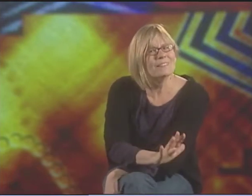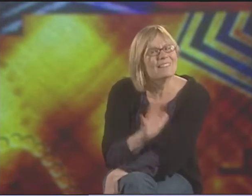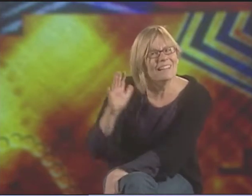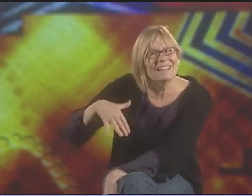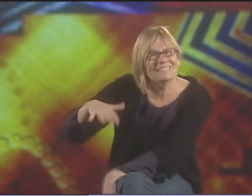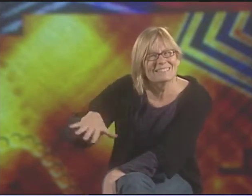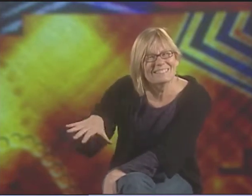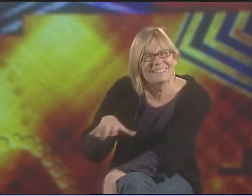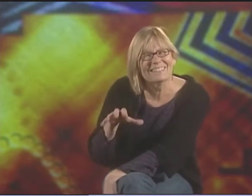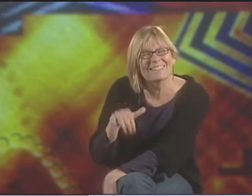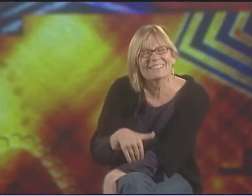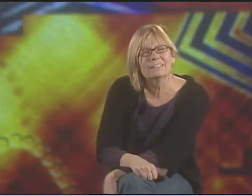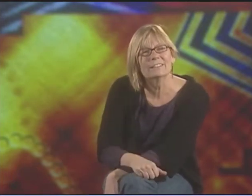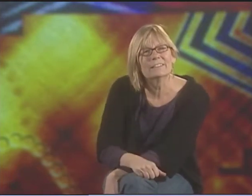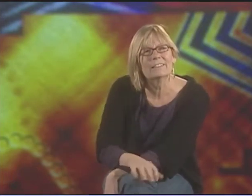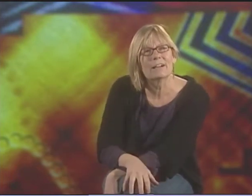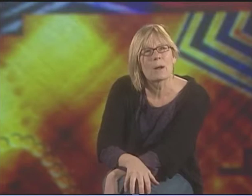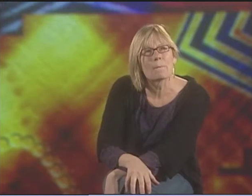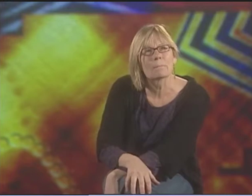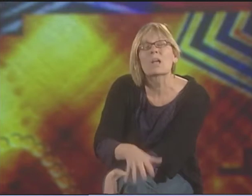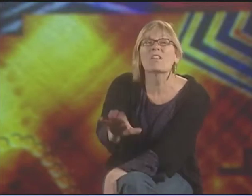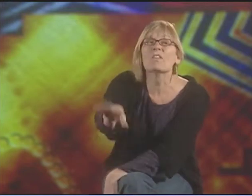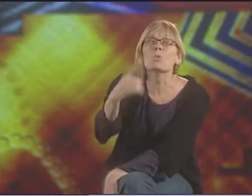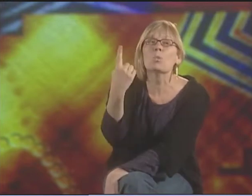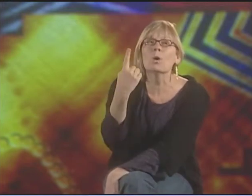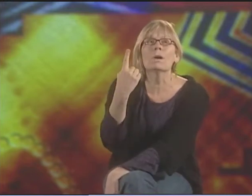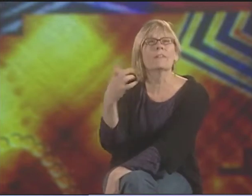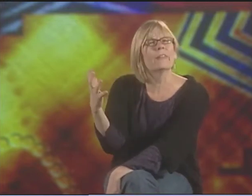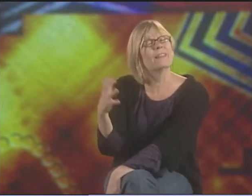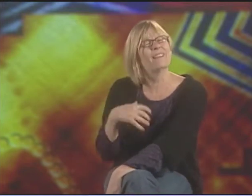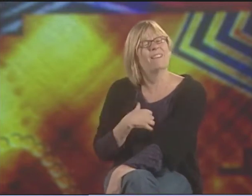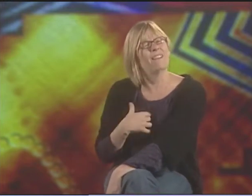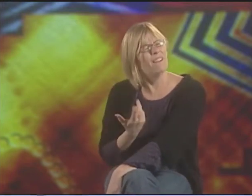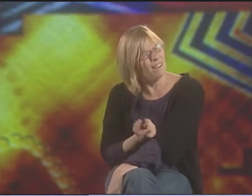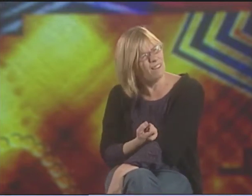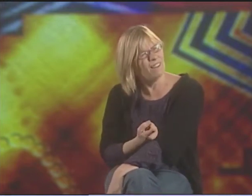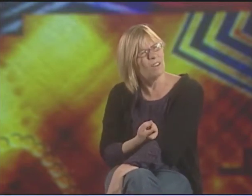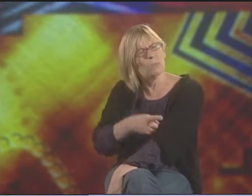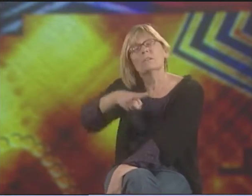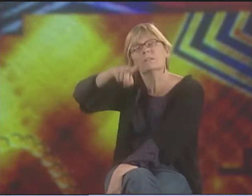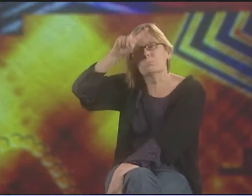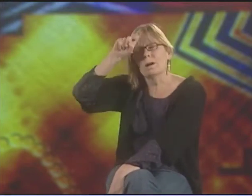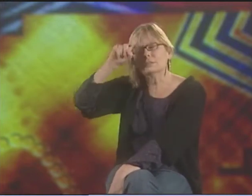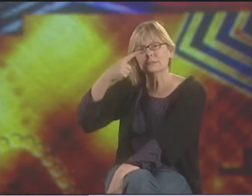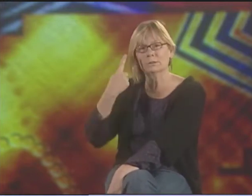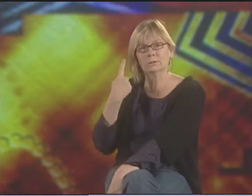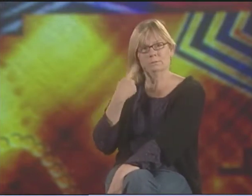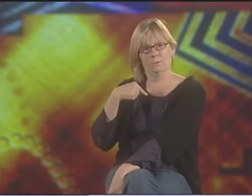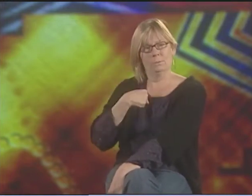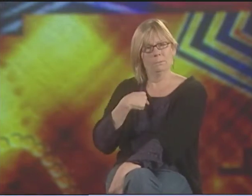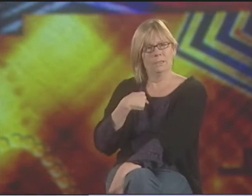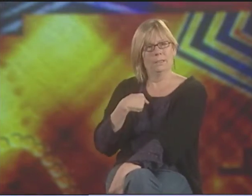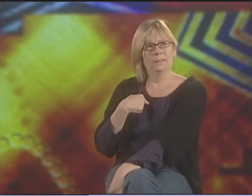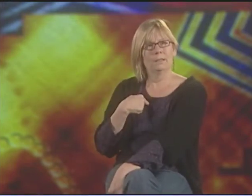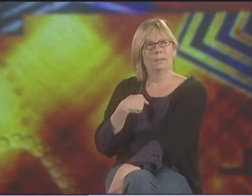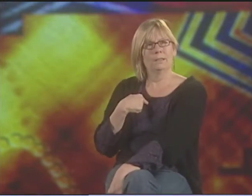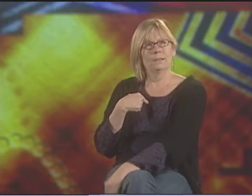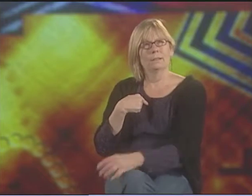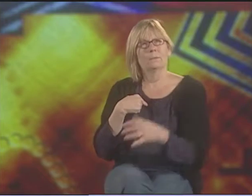HE JUST HASN'T DISCOVERED IT YET. IT WAS ONE THING THAT I WAS PUZZLED BY.